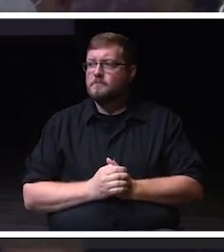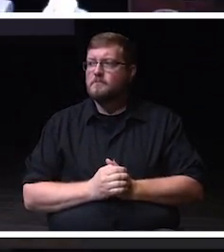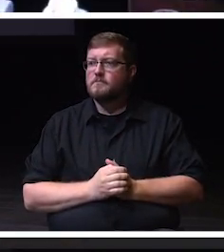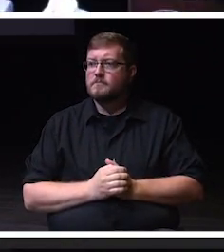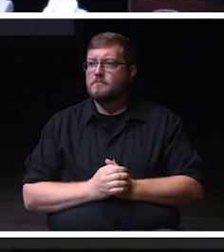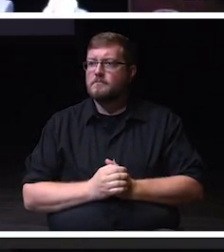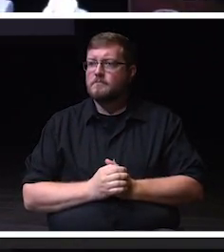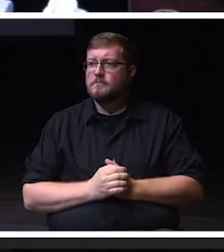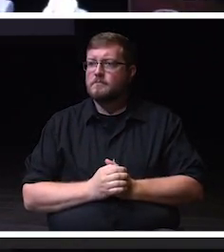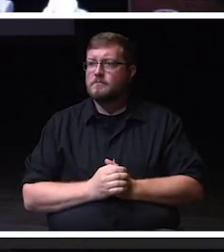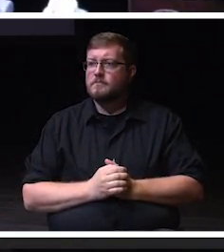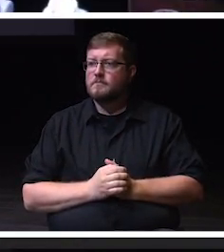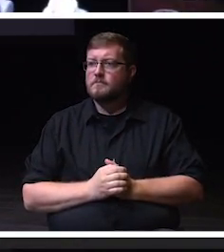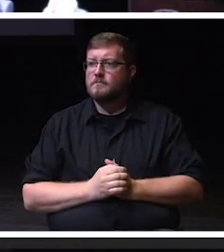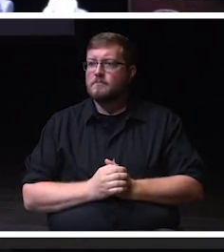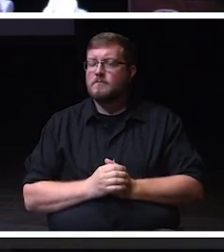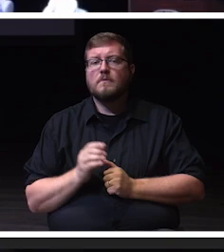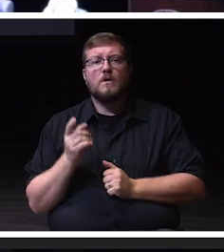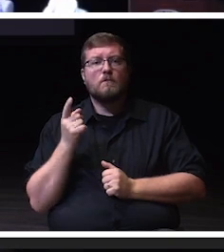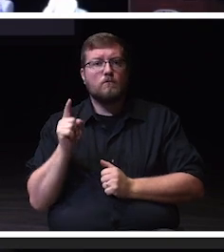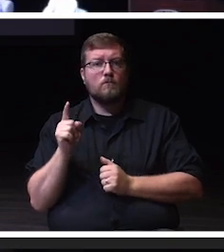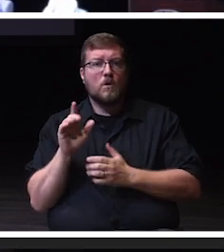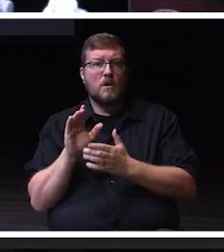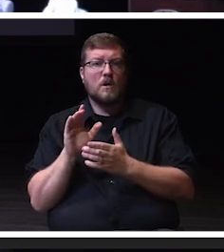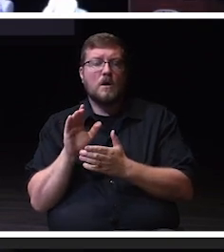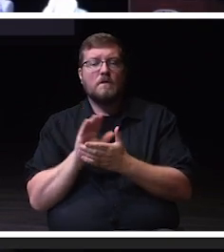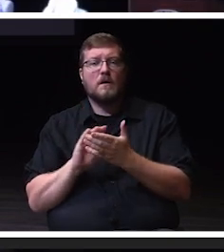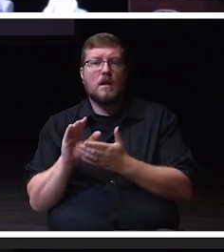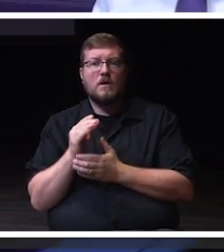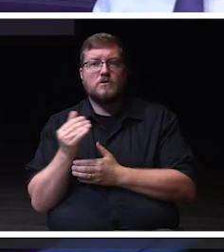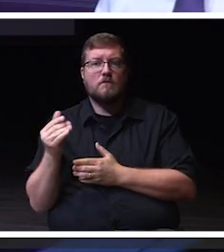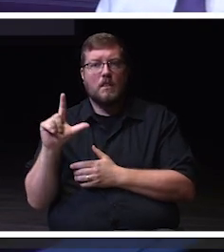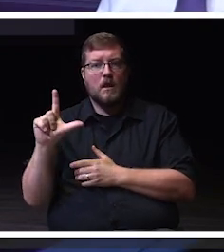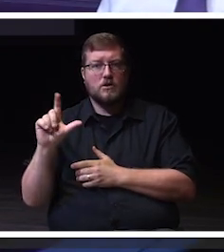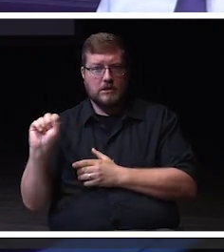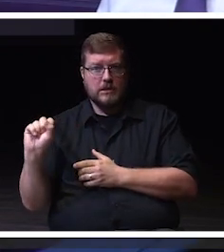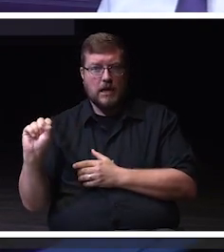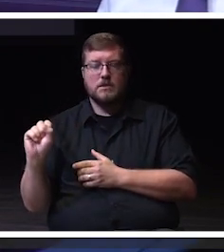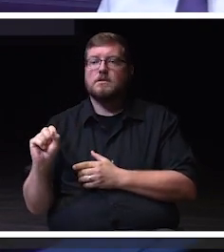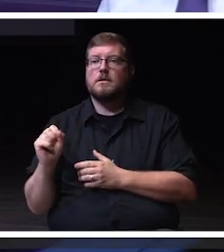So, in the College of Letters and Sciences, I'm most excited about our rollout